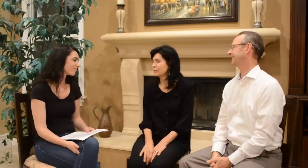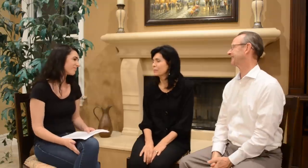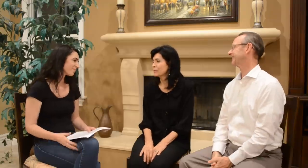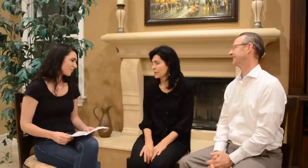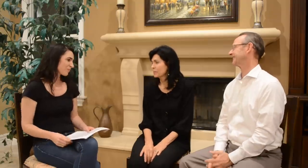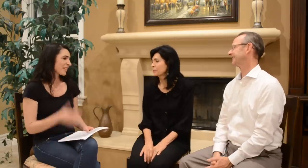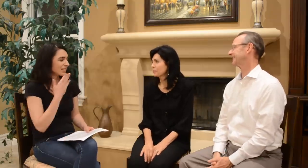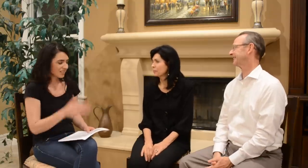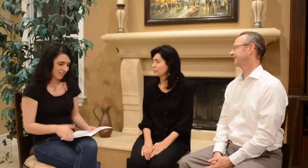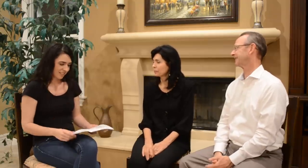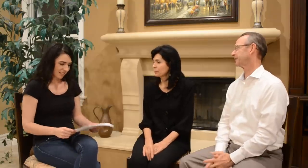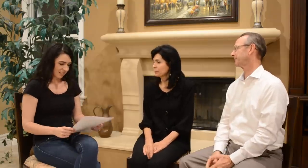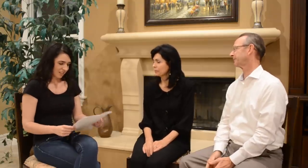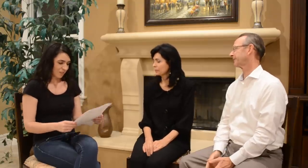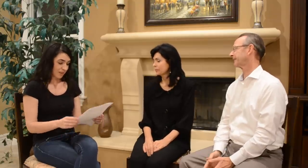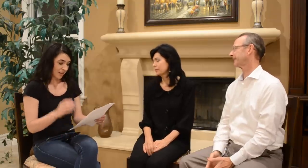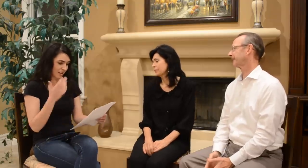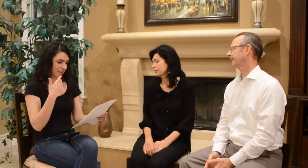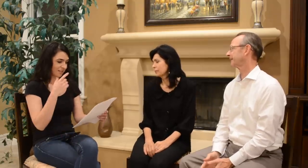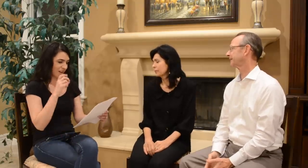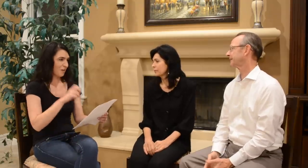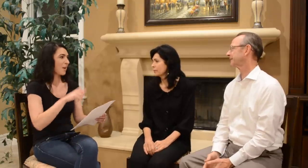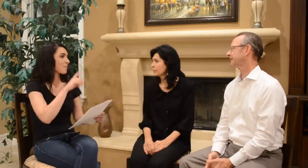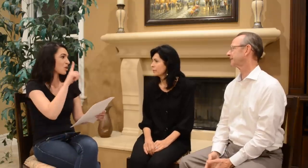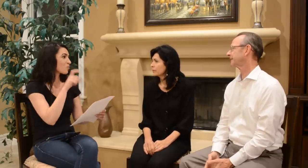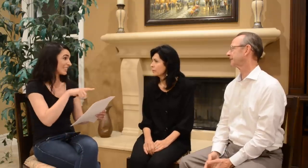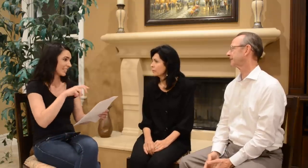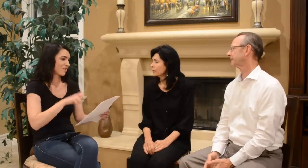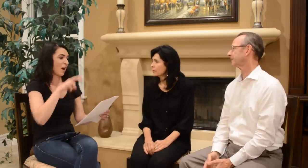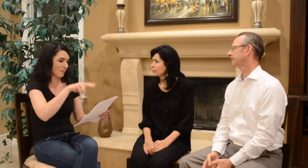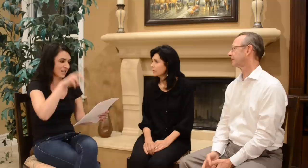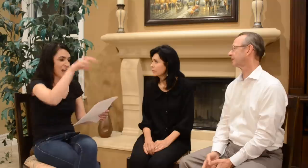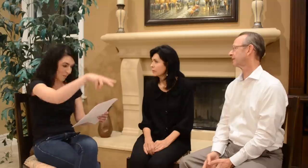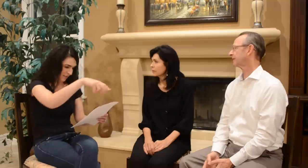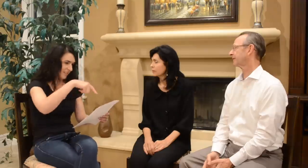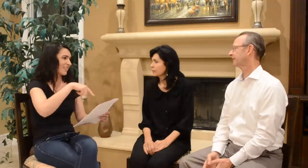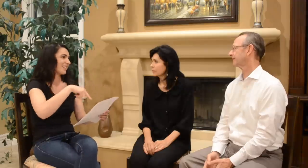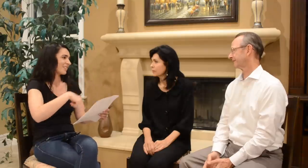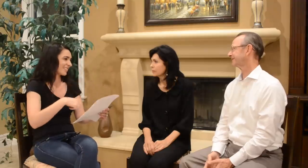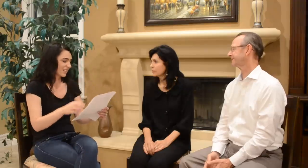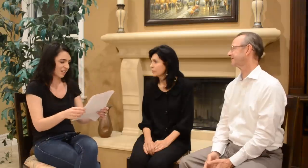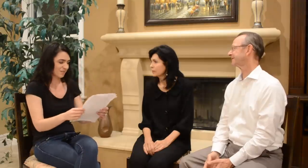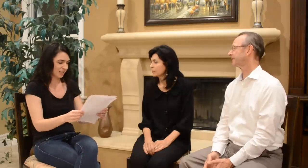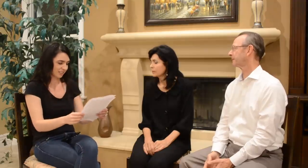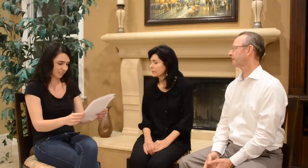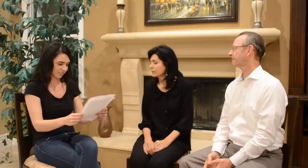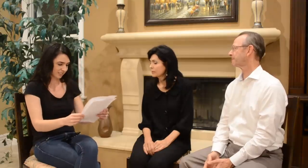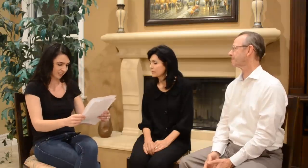Mom: Yep! Thank you. We kept jumping through the questions…